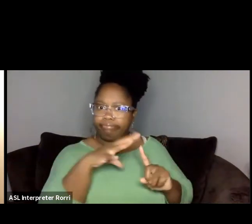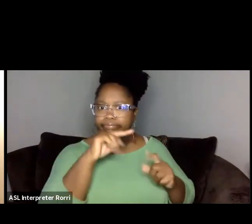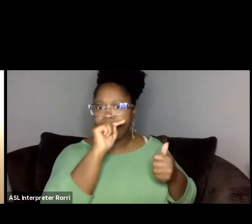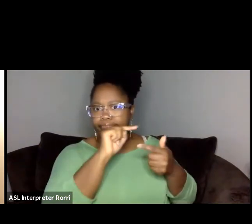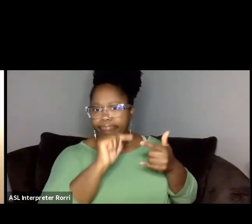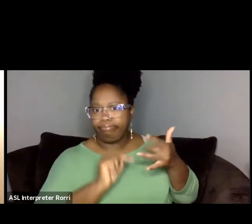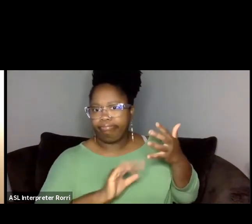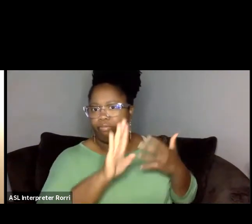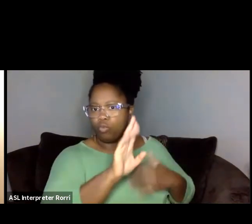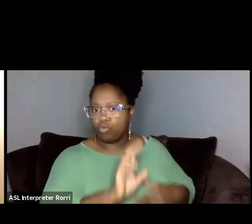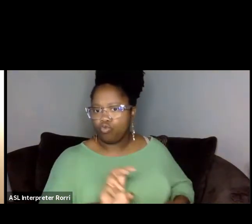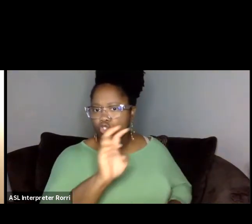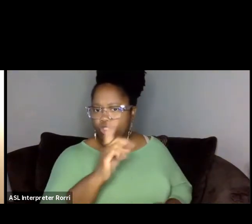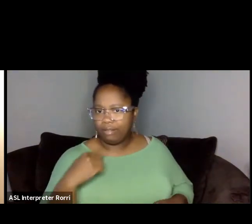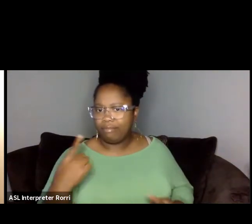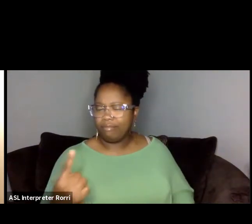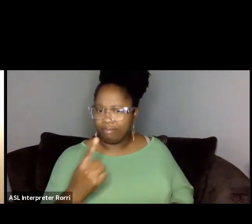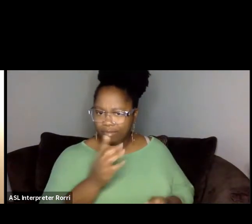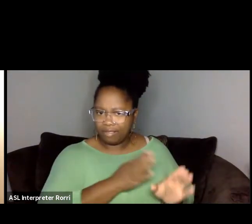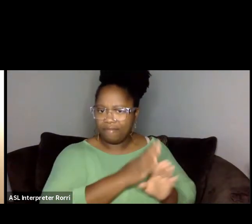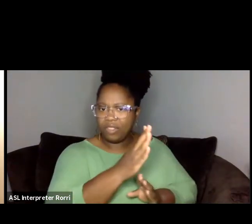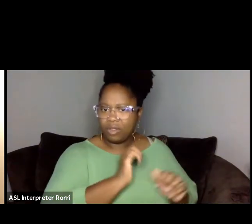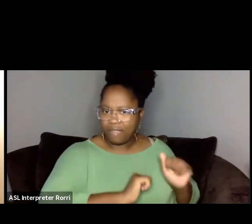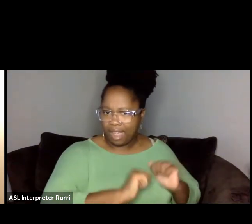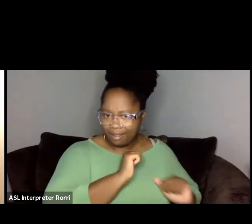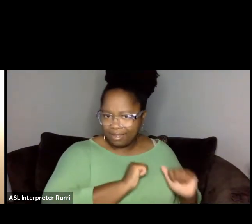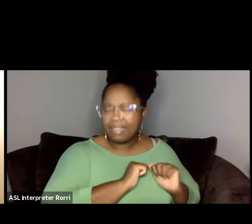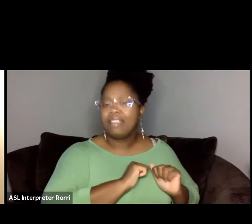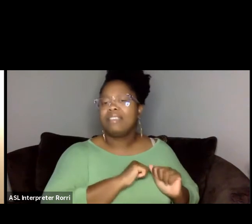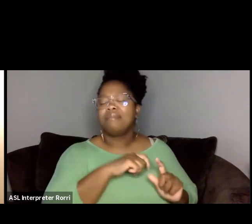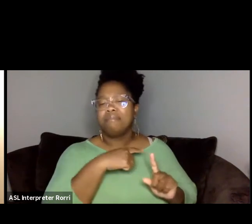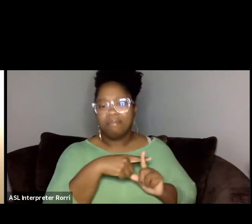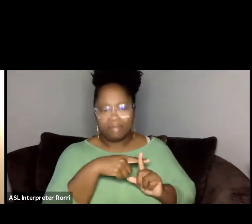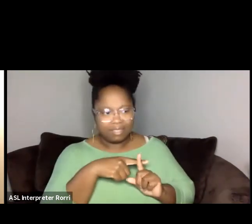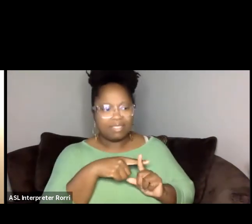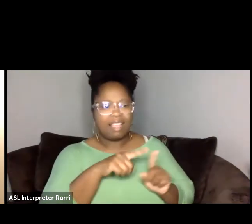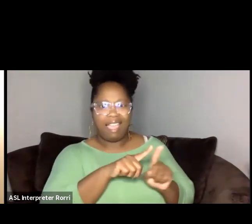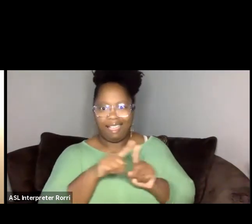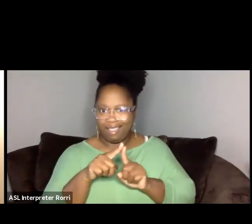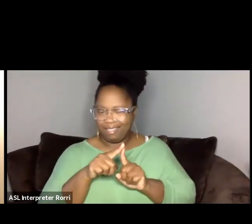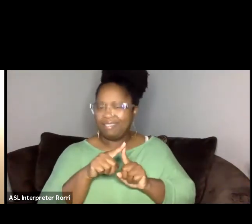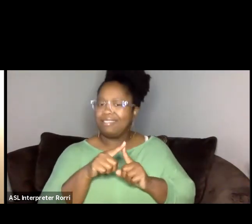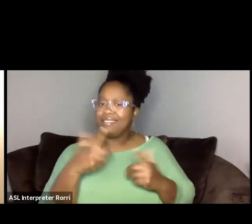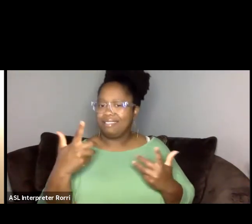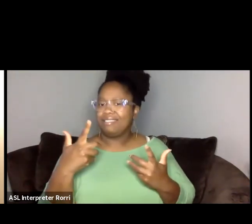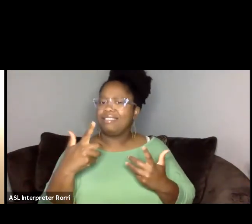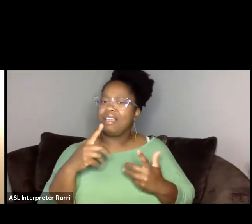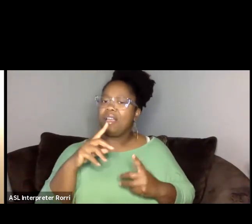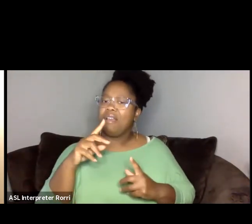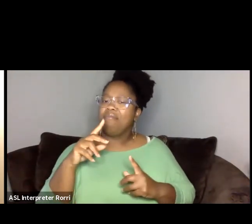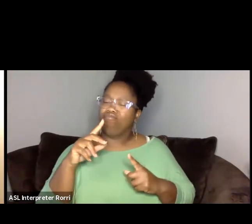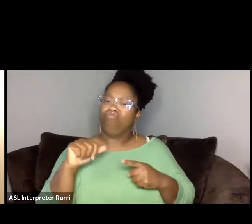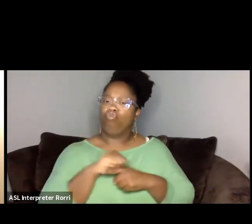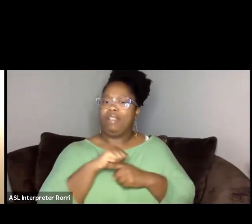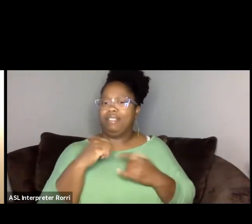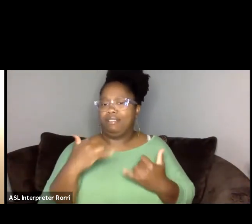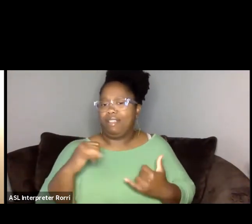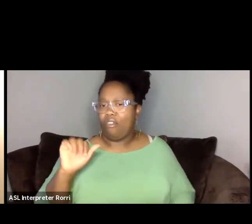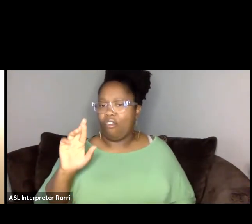you know, in the field of academia and also as a practicing artist and also sharing some of the struggles, I'm sure it'll be really helpful